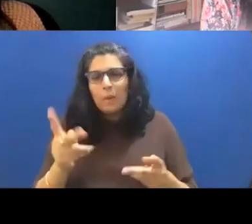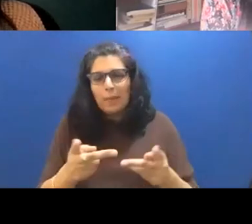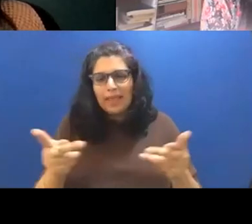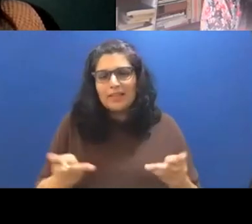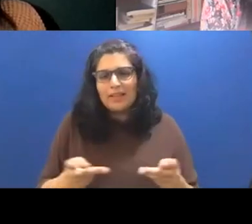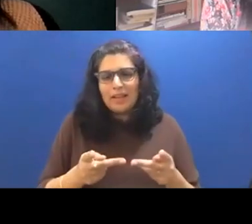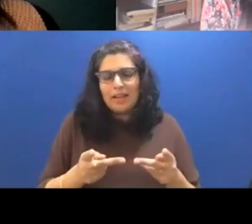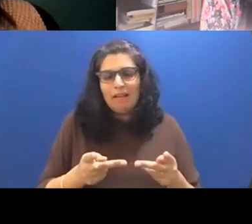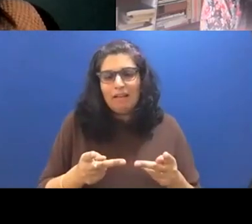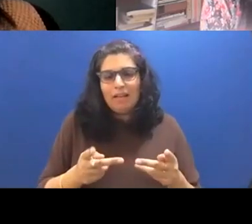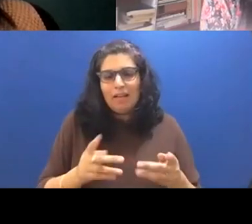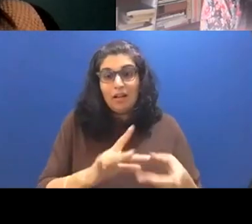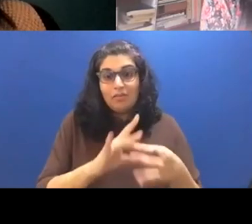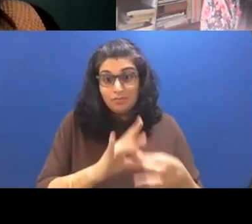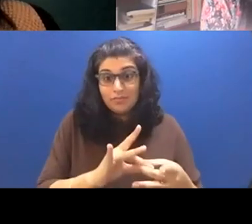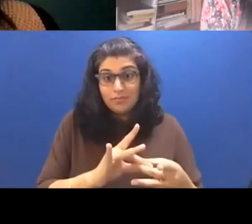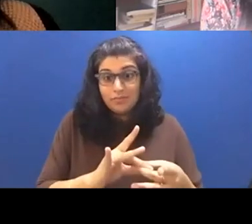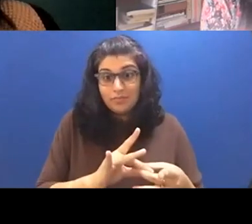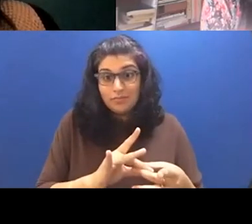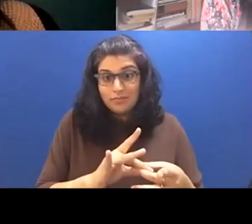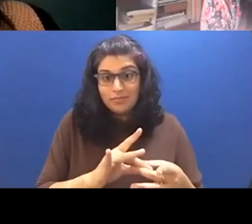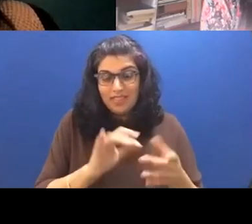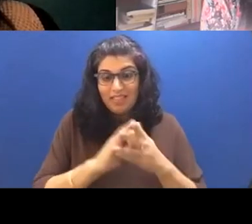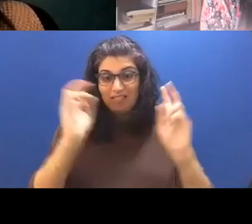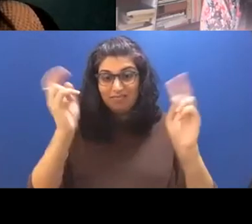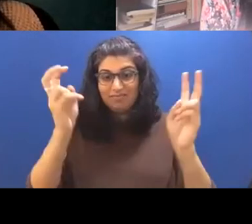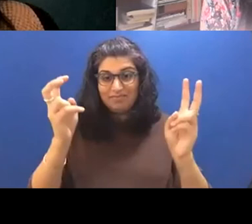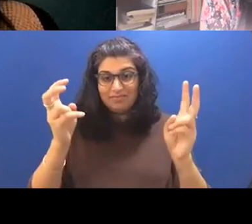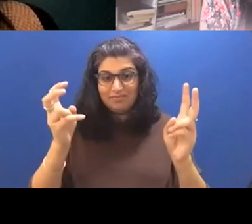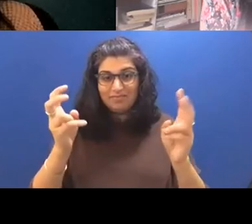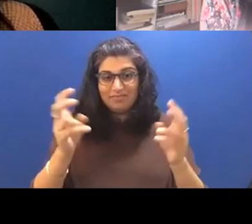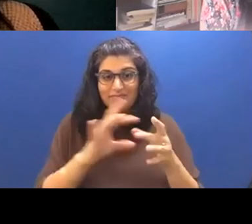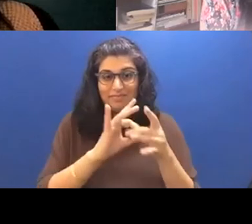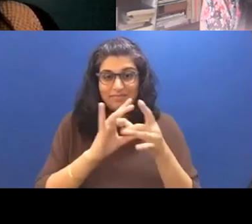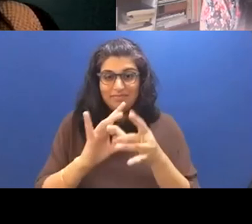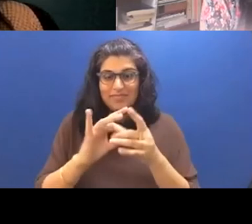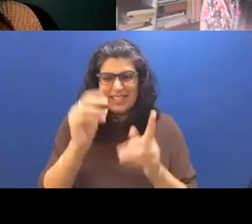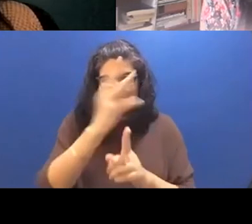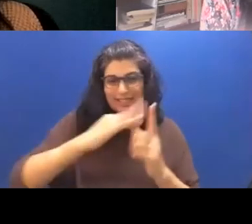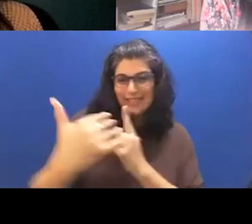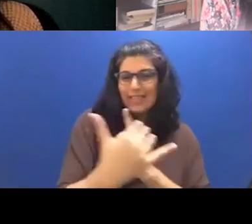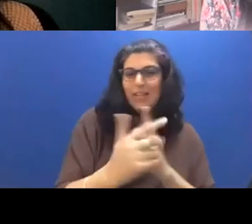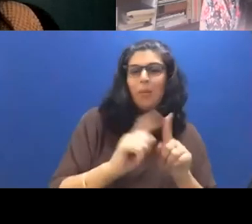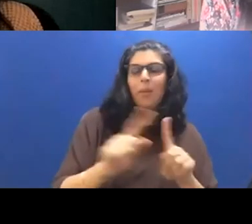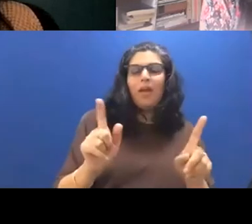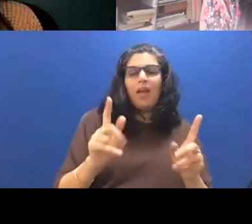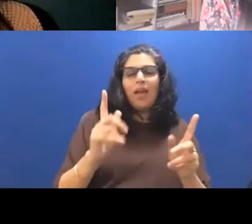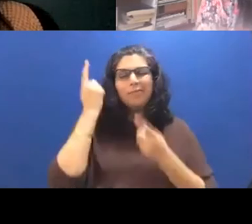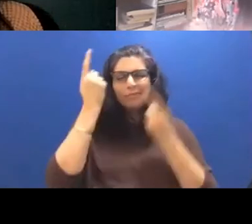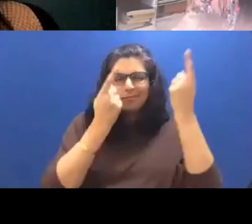it resonates with definitely scene wise. But I was wondering, did you kind of look at that